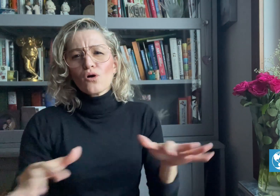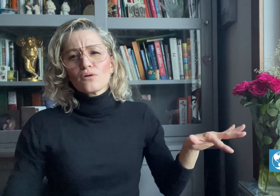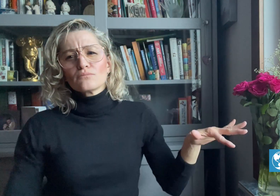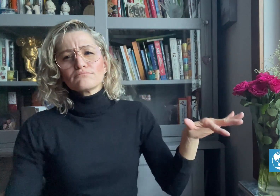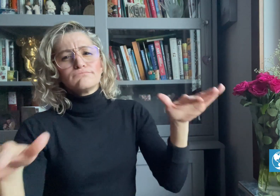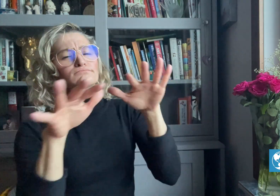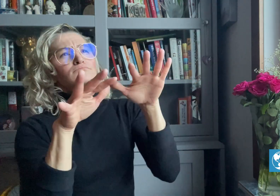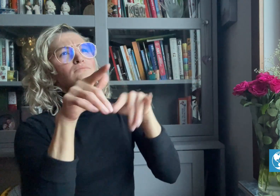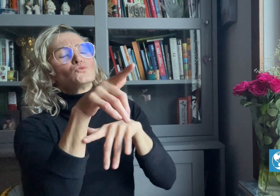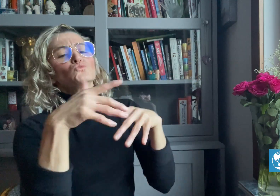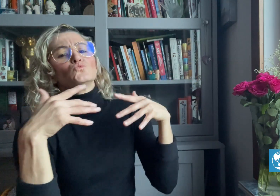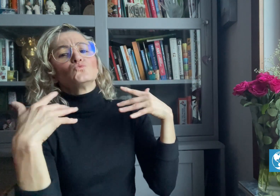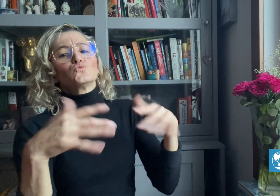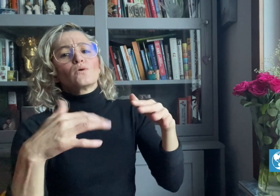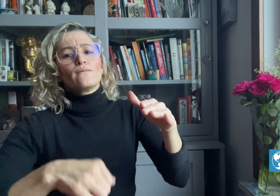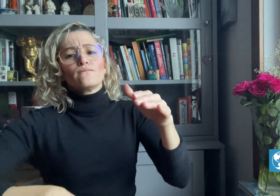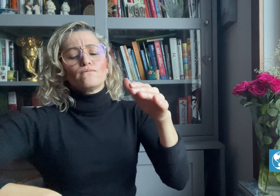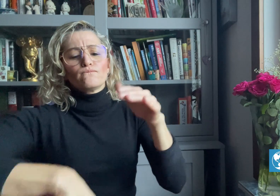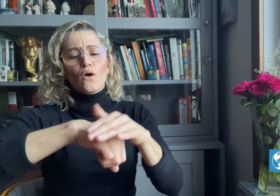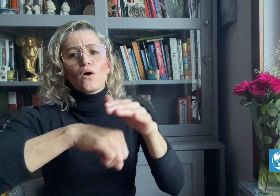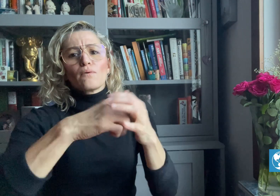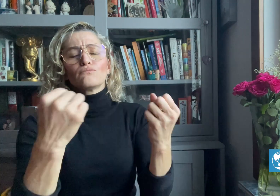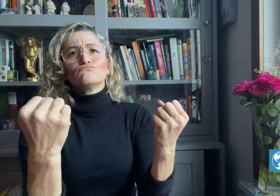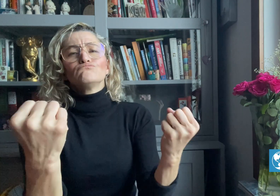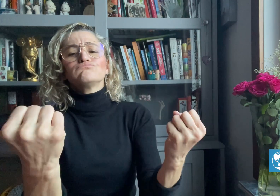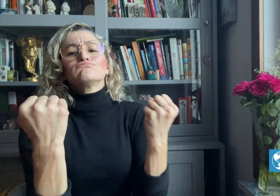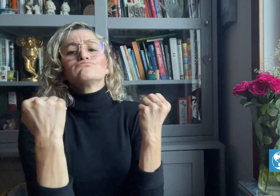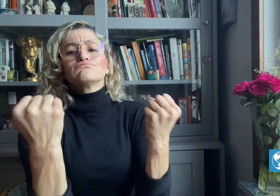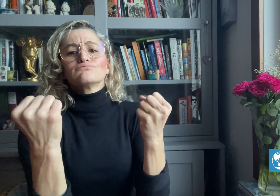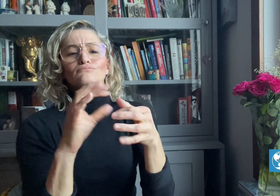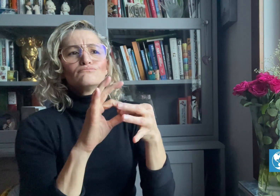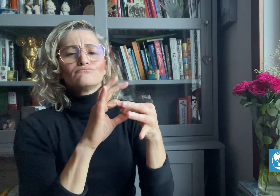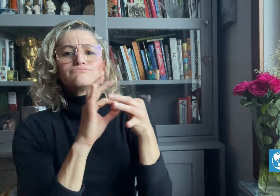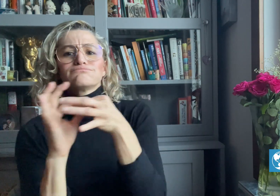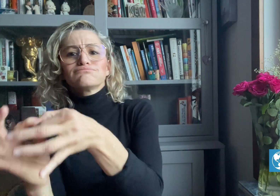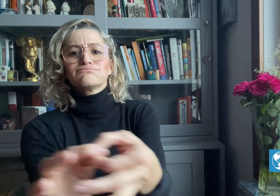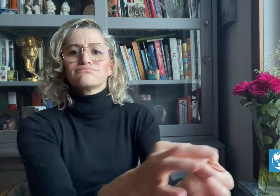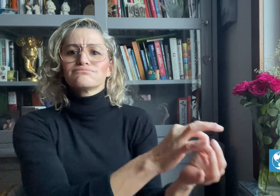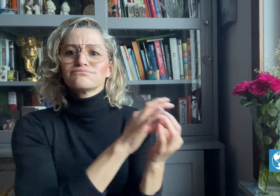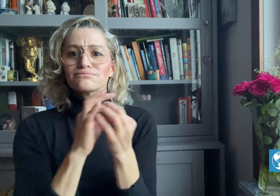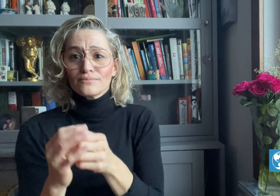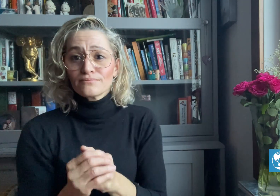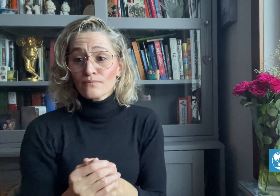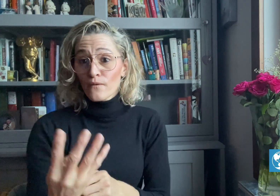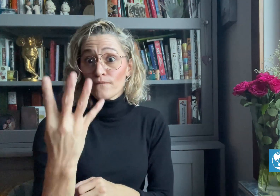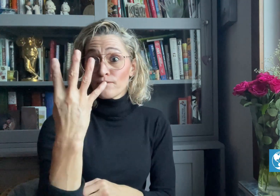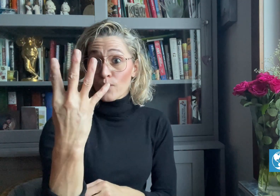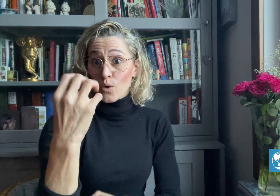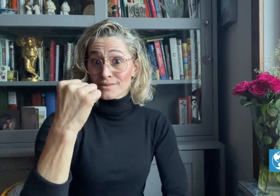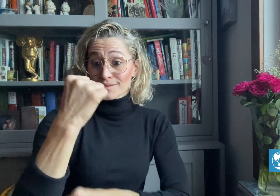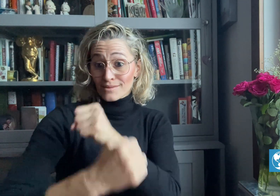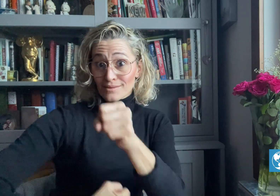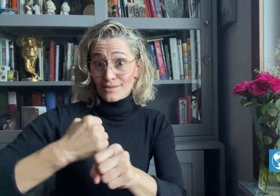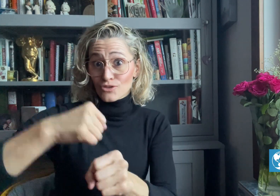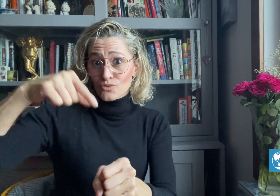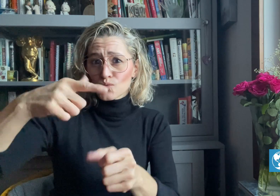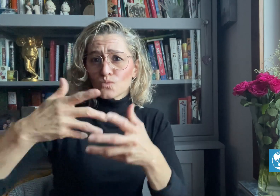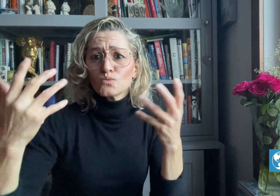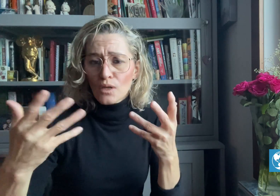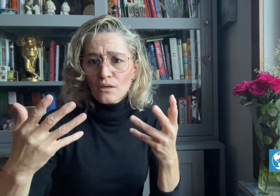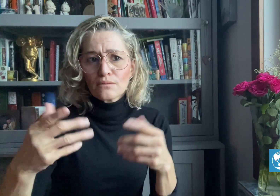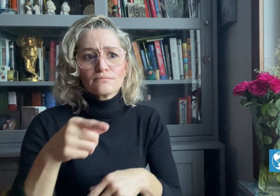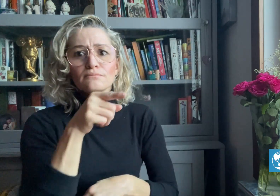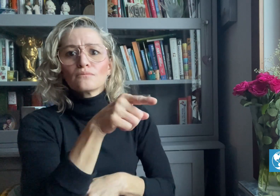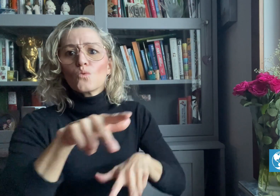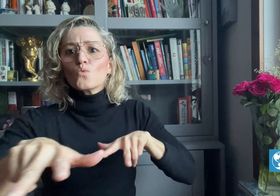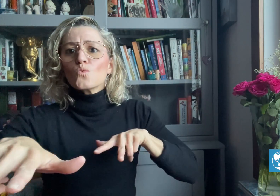of football’s unifying power. Four years allows the host country